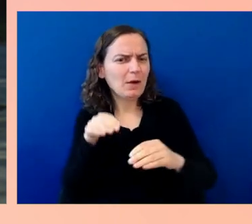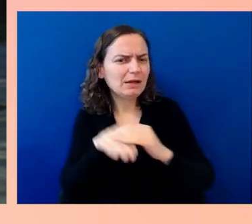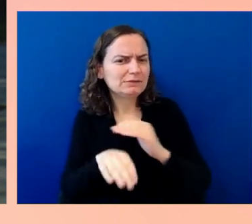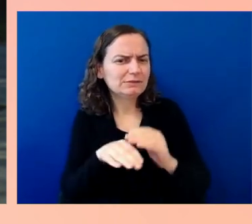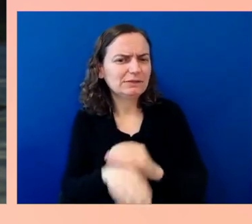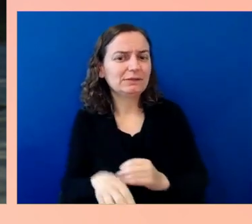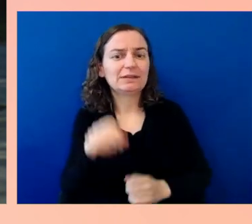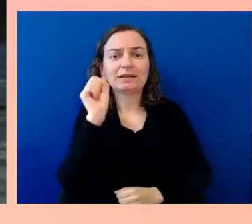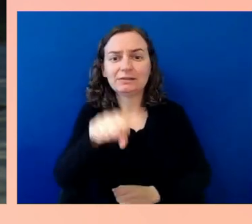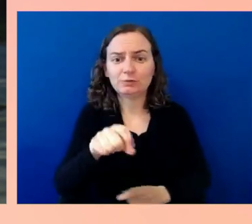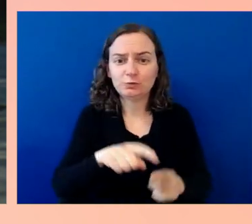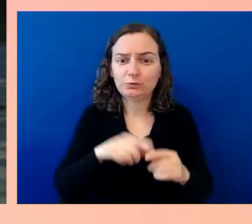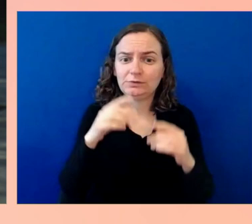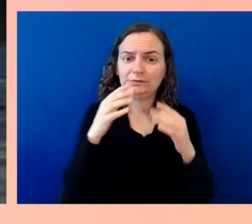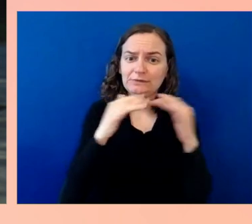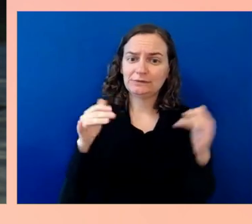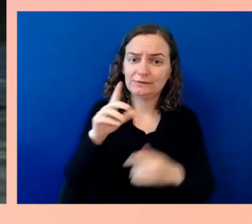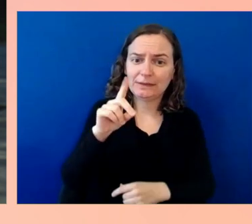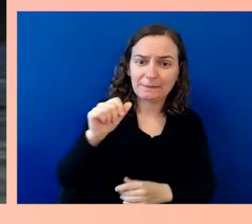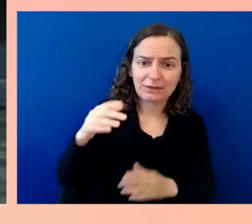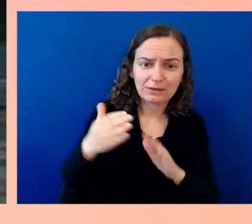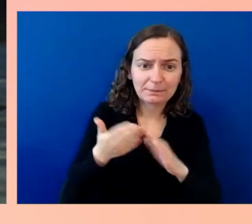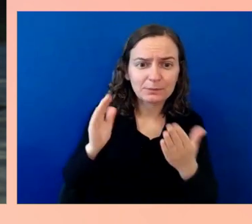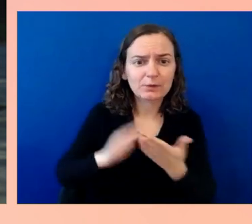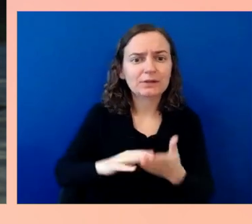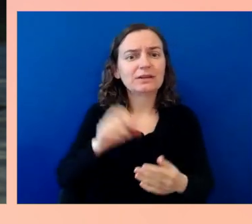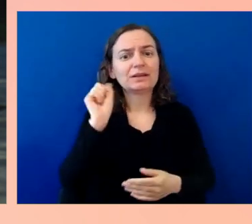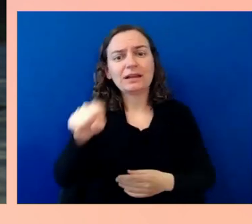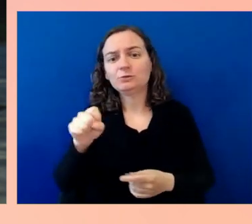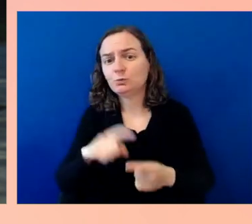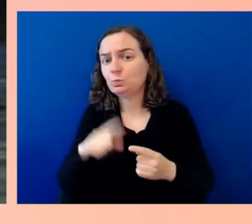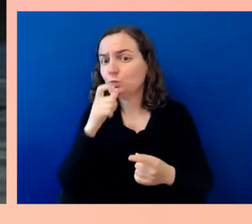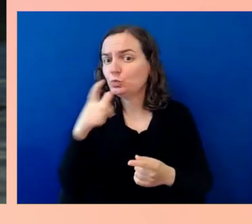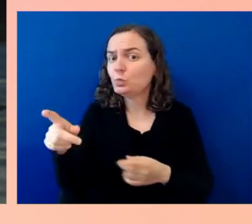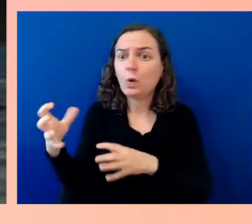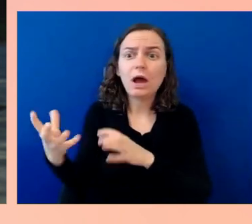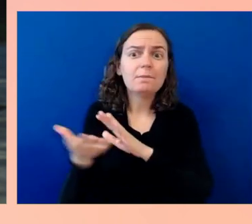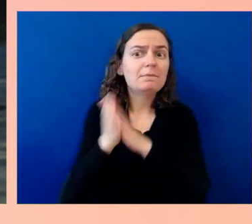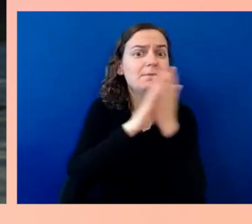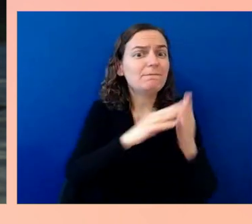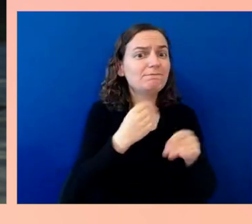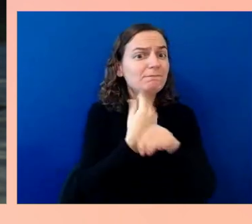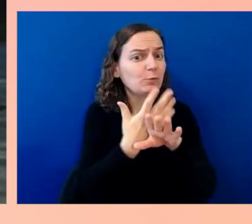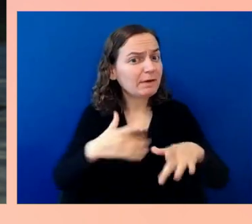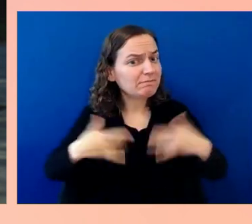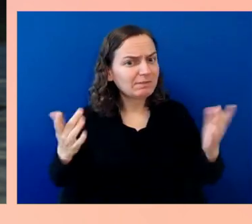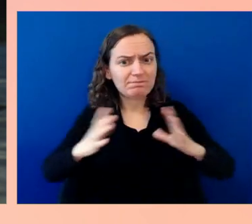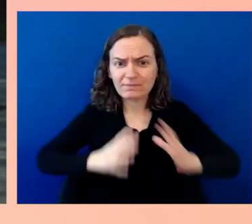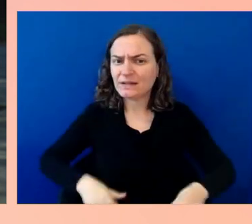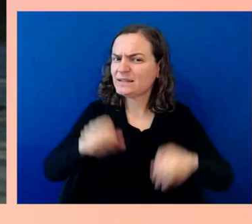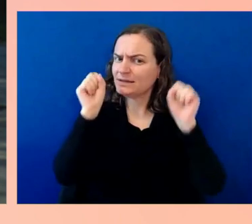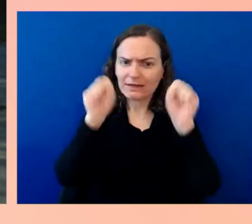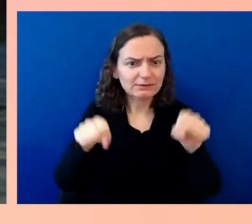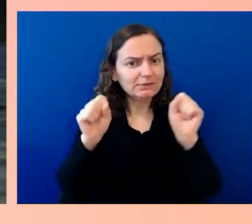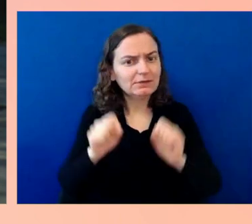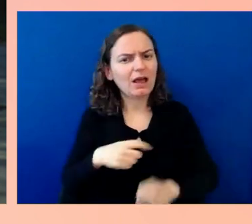be tuning into a virtual event. I love that you brought up the concept of why it's important to have diverse speakers.